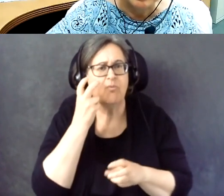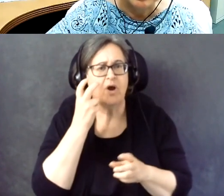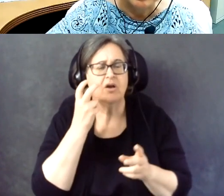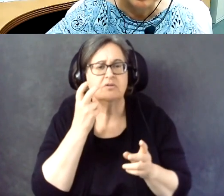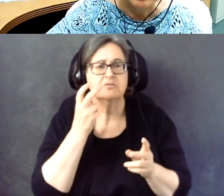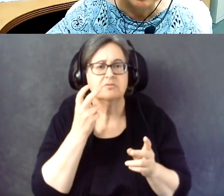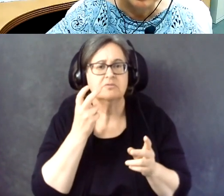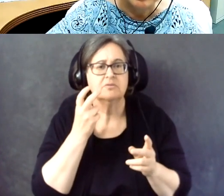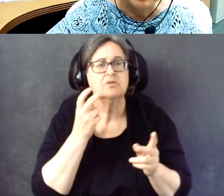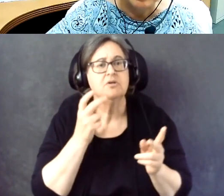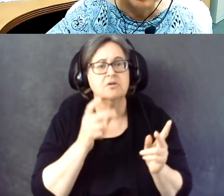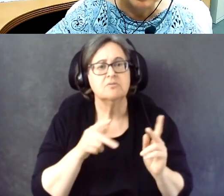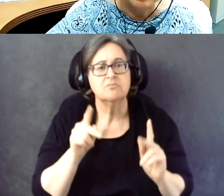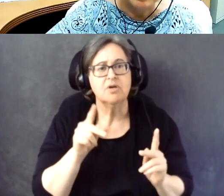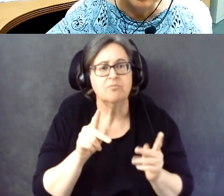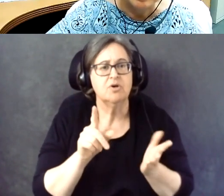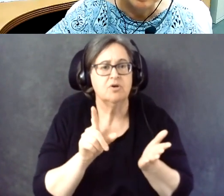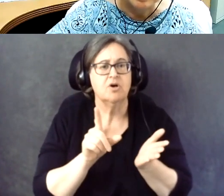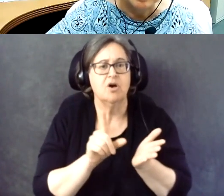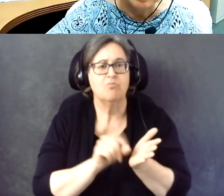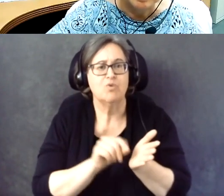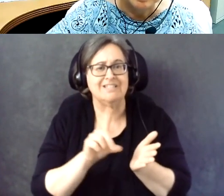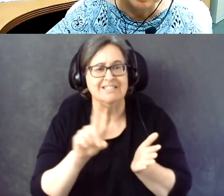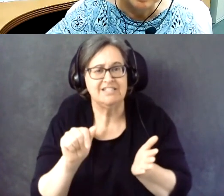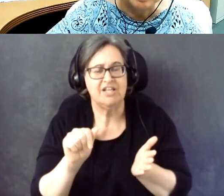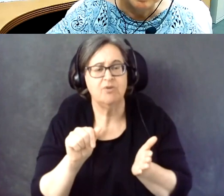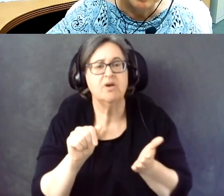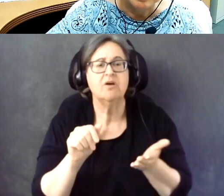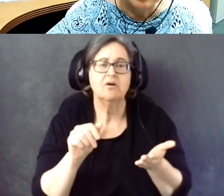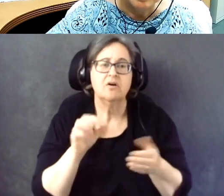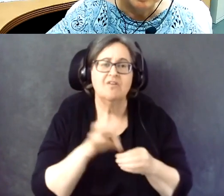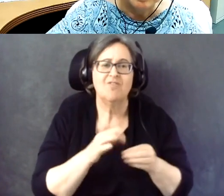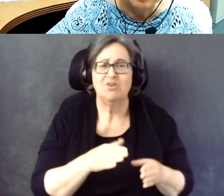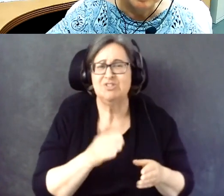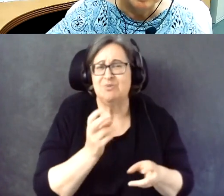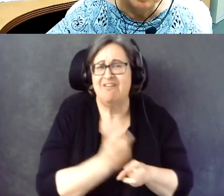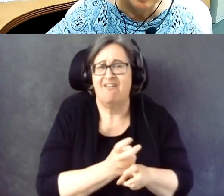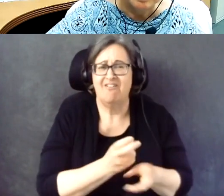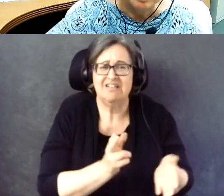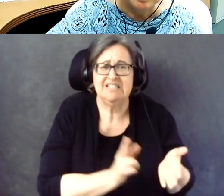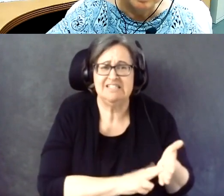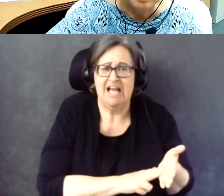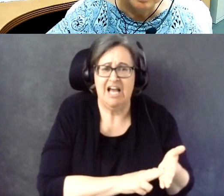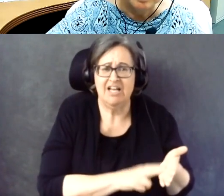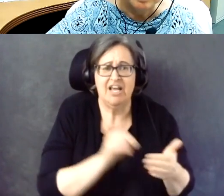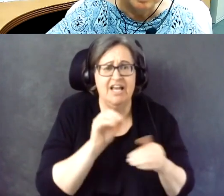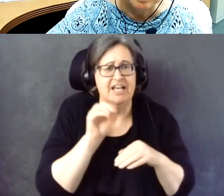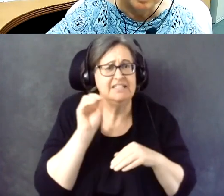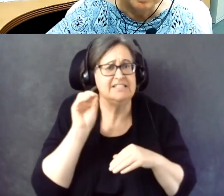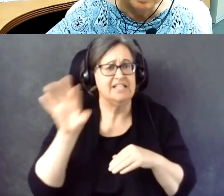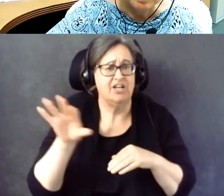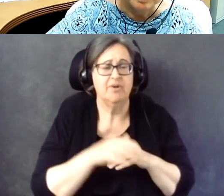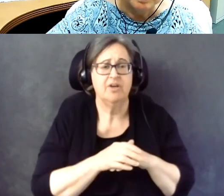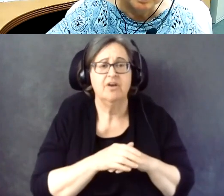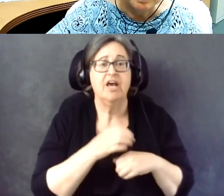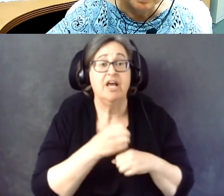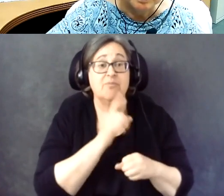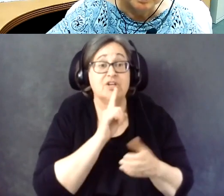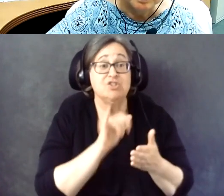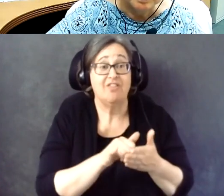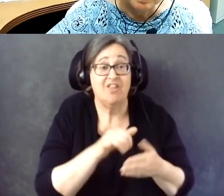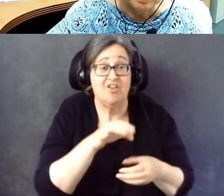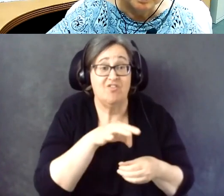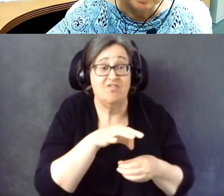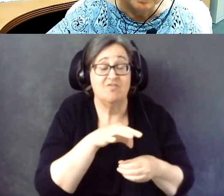voters to sign the form and send it back as well as, assure and verify the ballot they